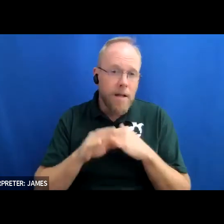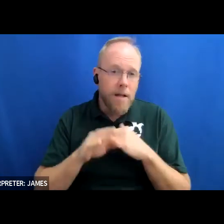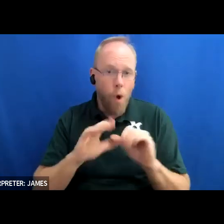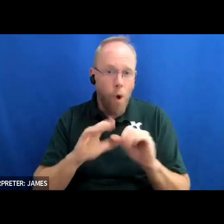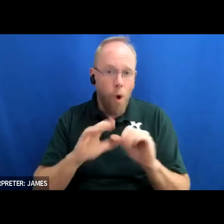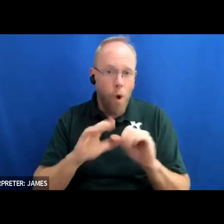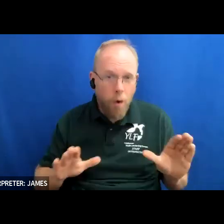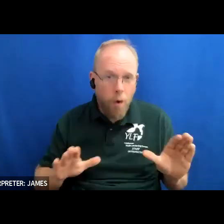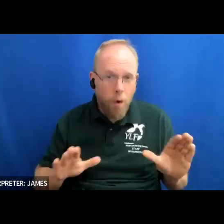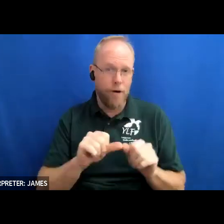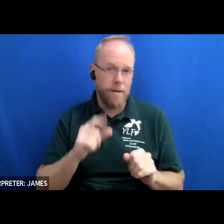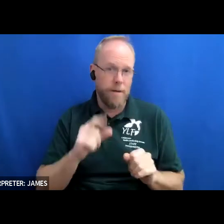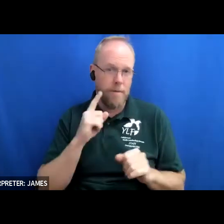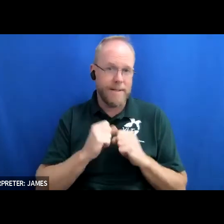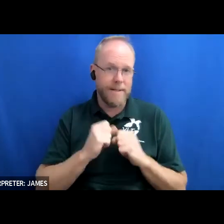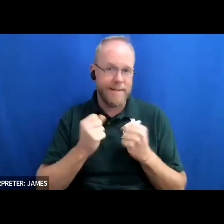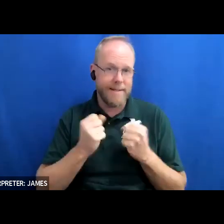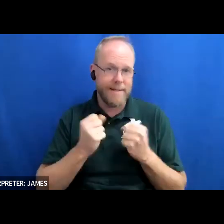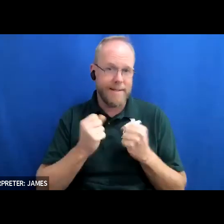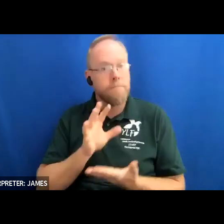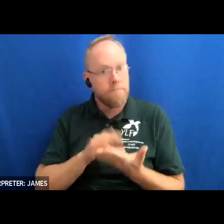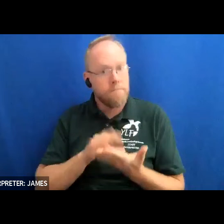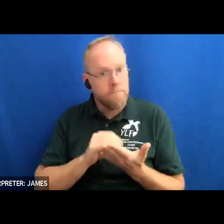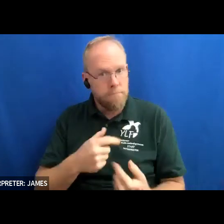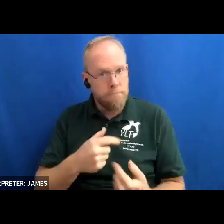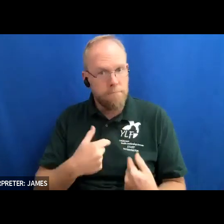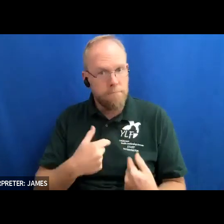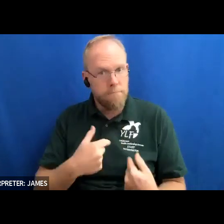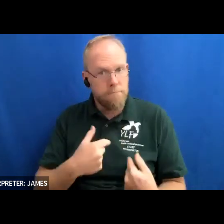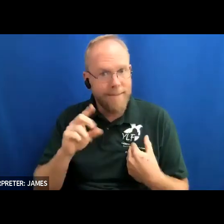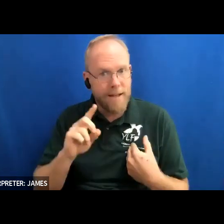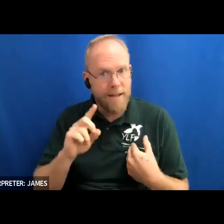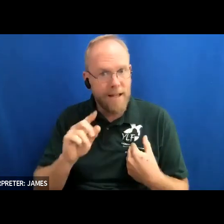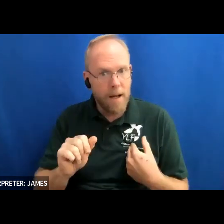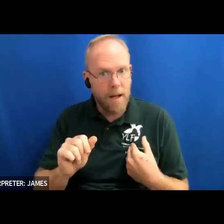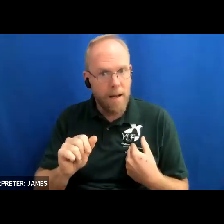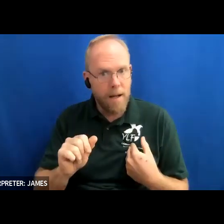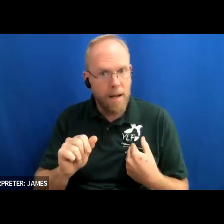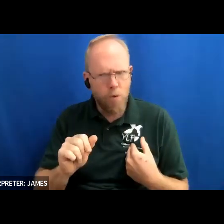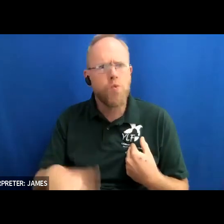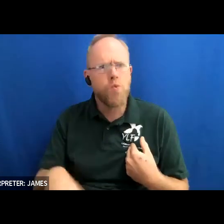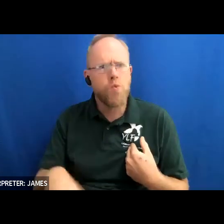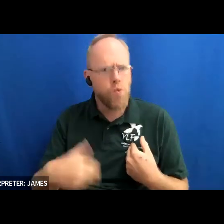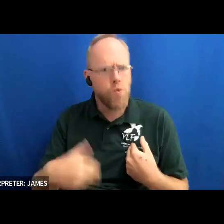i learned that having a disability could be very empowering this is where kaylee